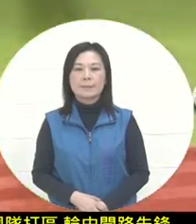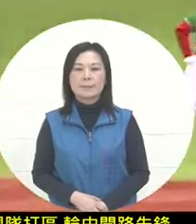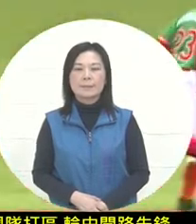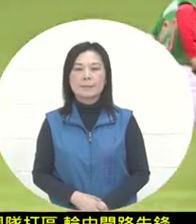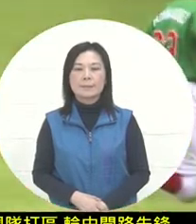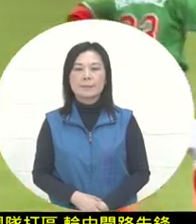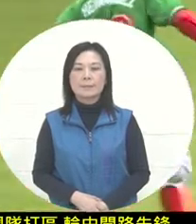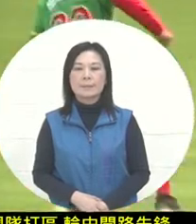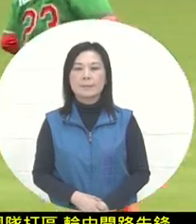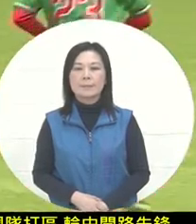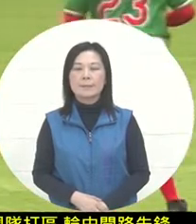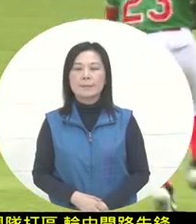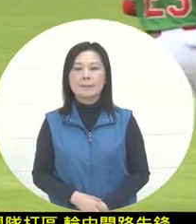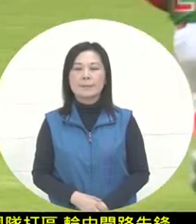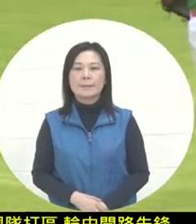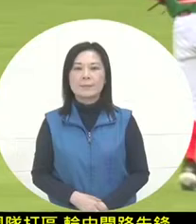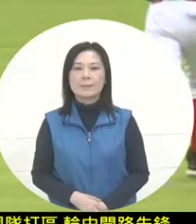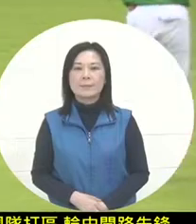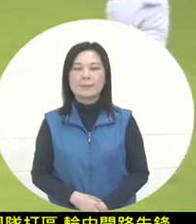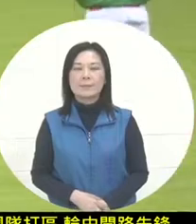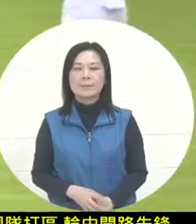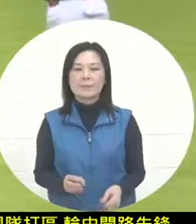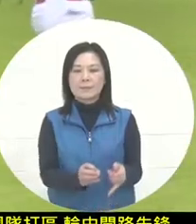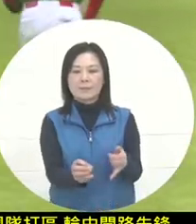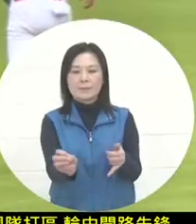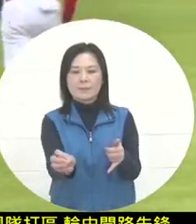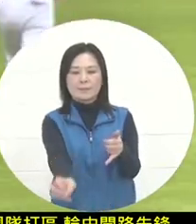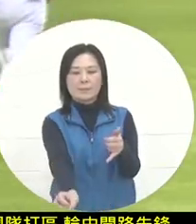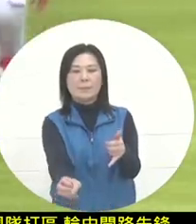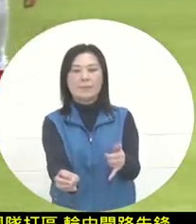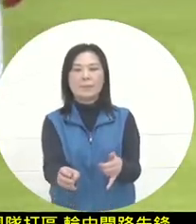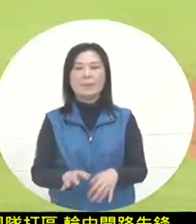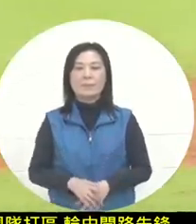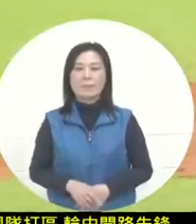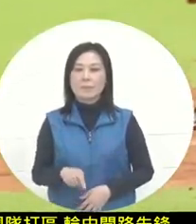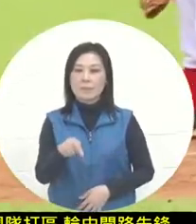This ball was hit by joshpa to the right half